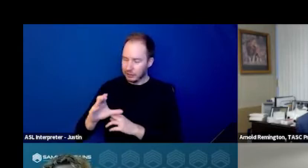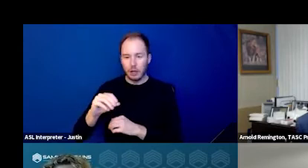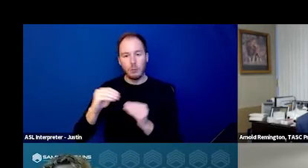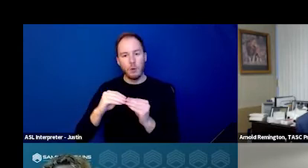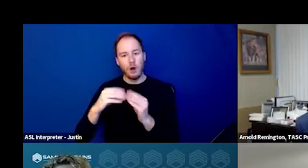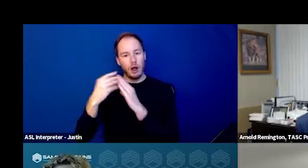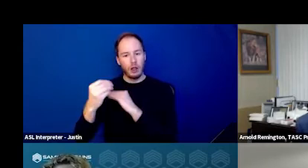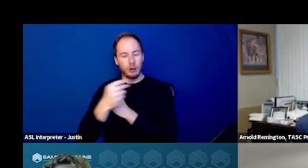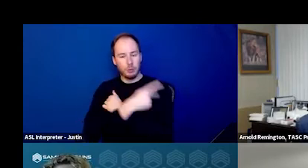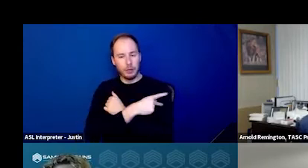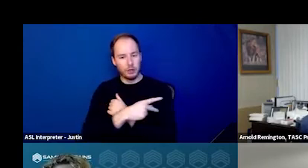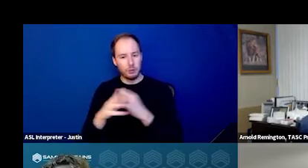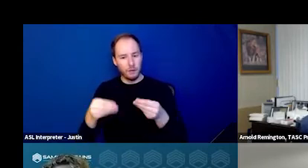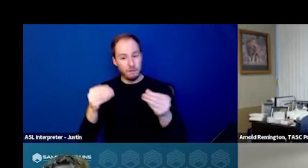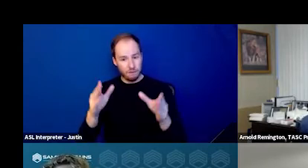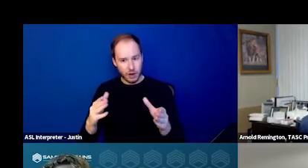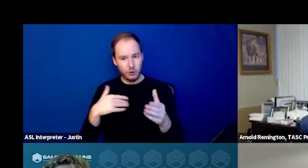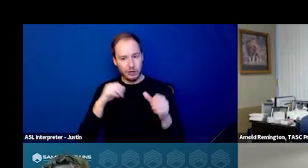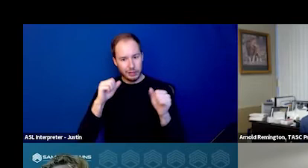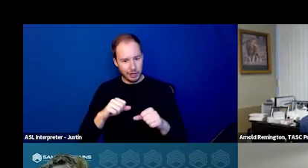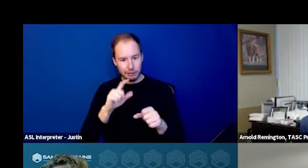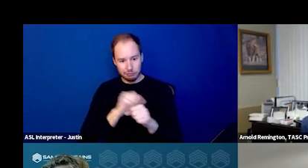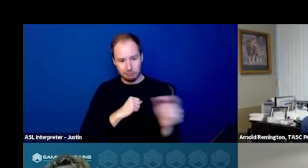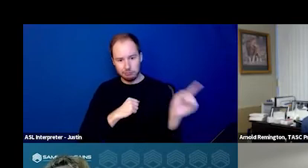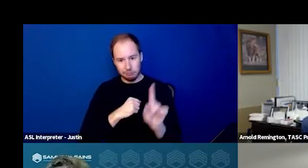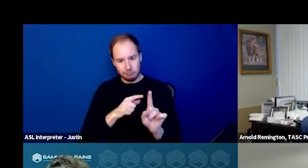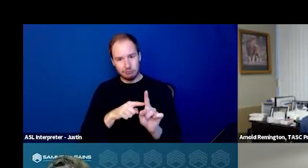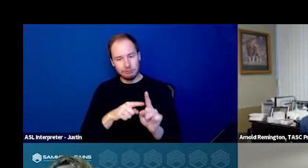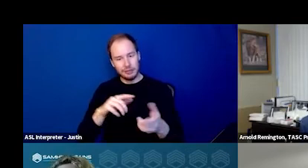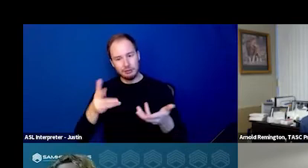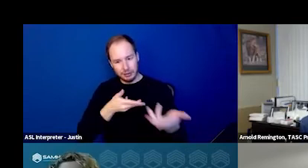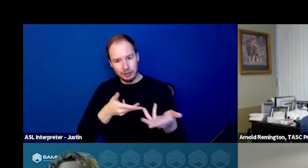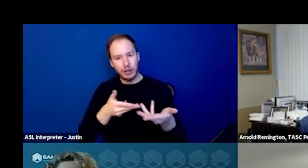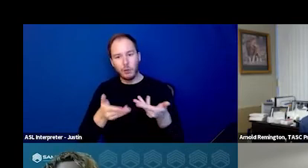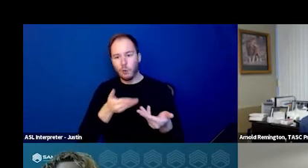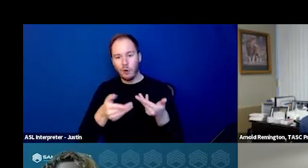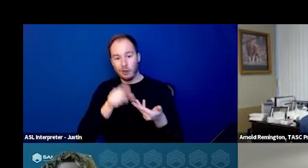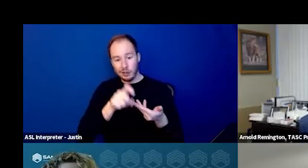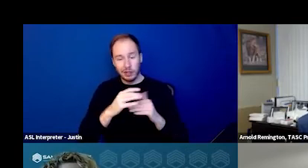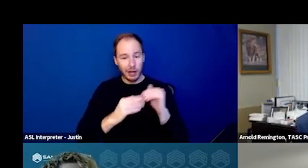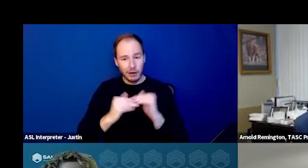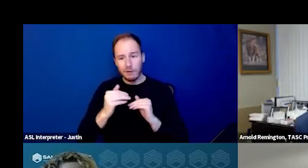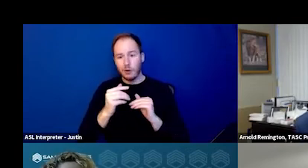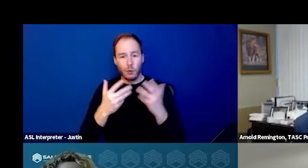providers so that we can get an individual engaged wherever they're the most comfortable and where they want to be.